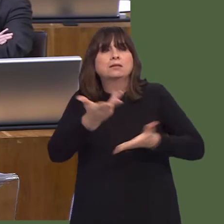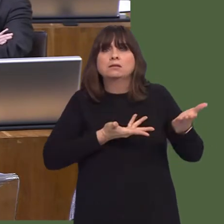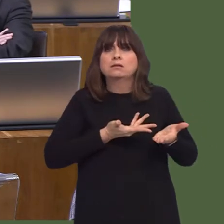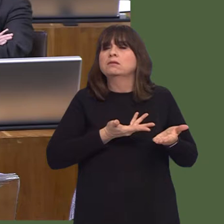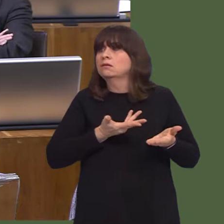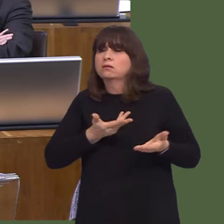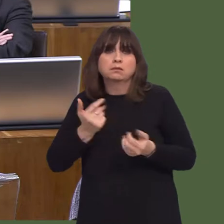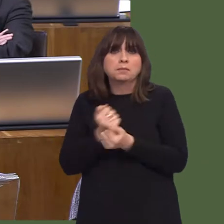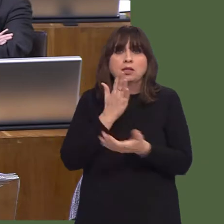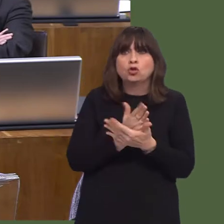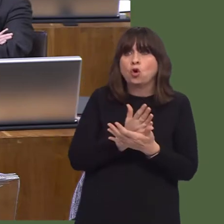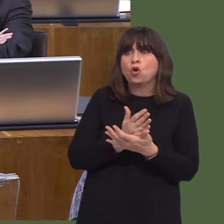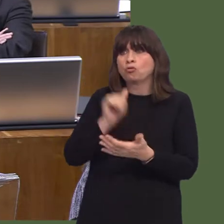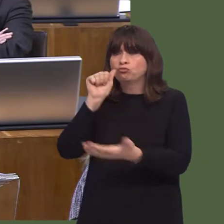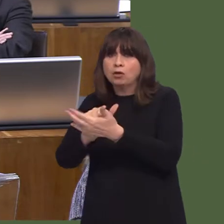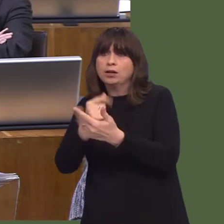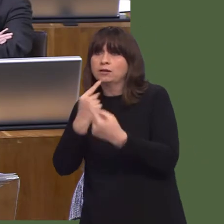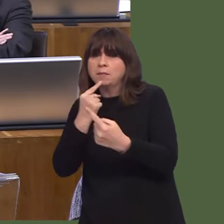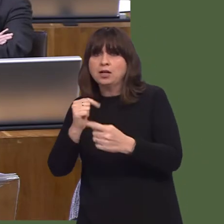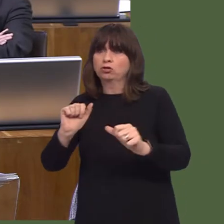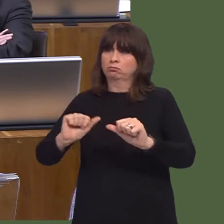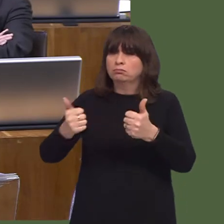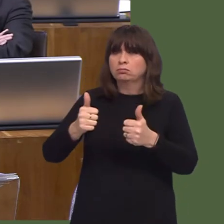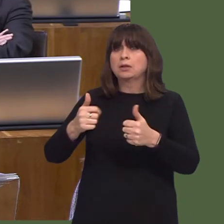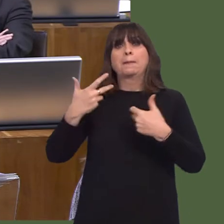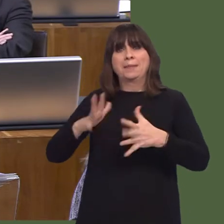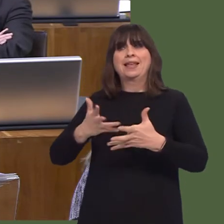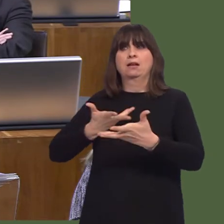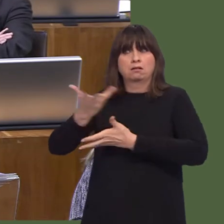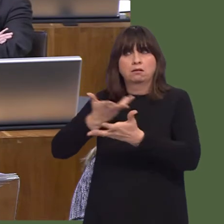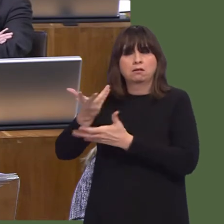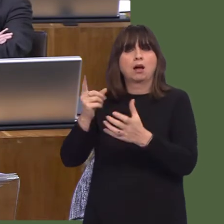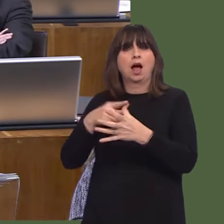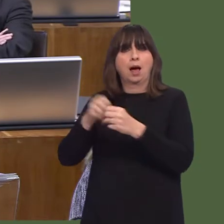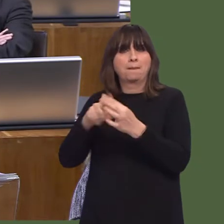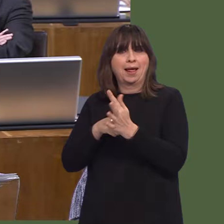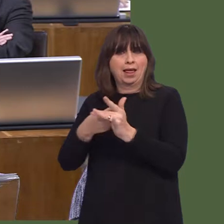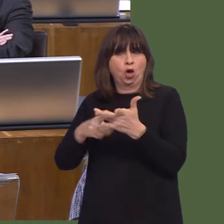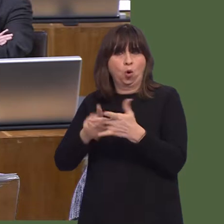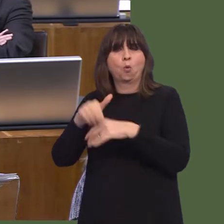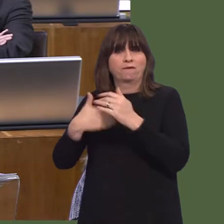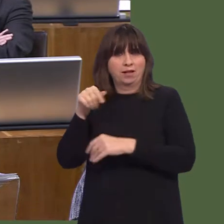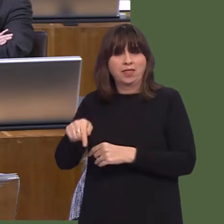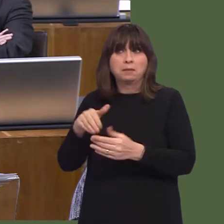looking at what needs to be done in terms of mobile exhibits in rural areas and so on?